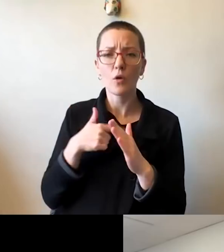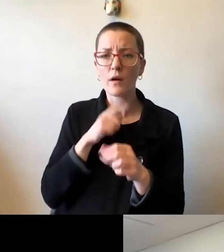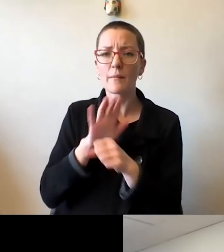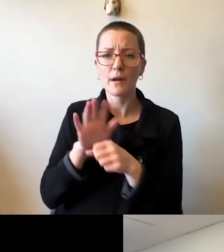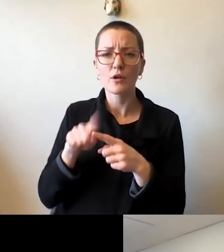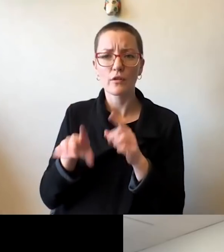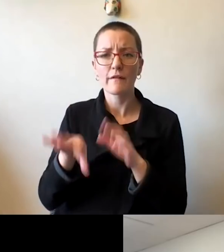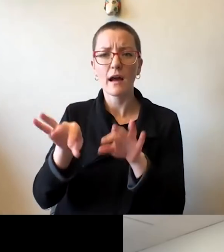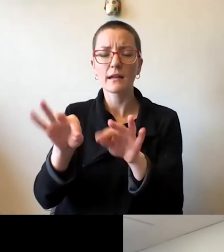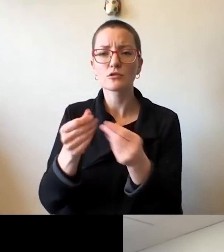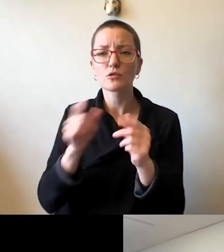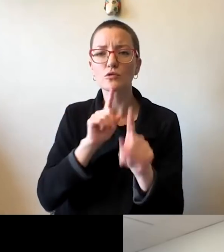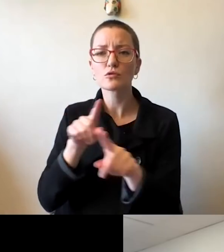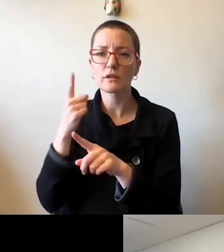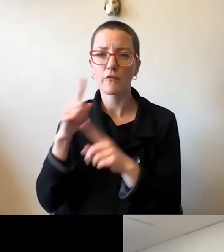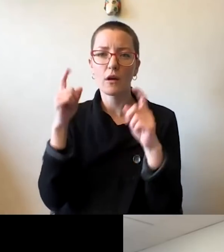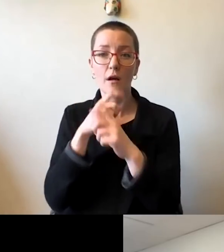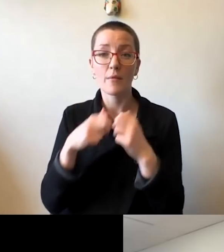And we really do on a regular basis. And this is not .